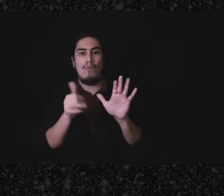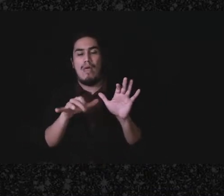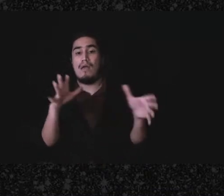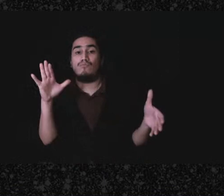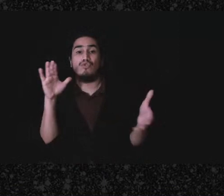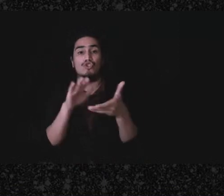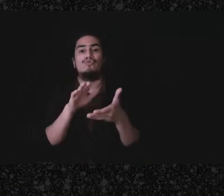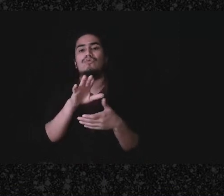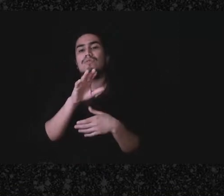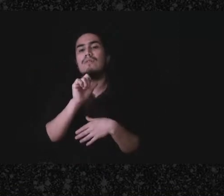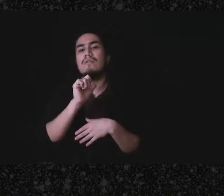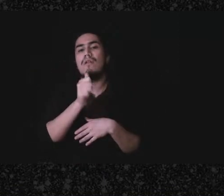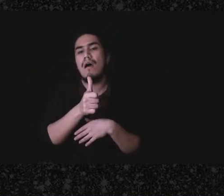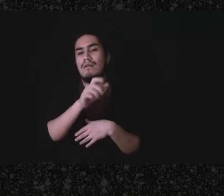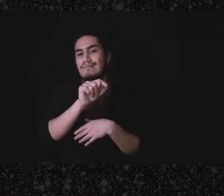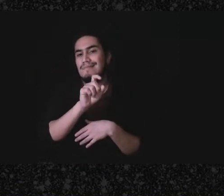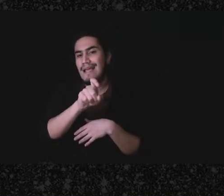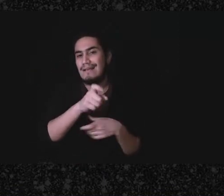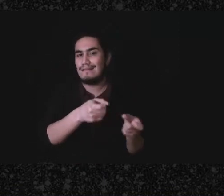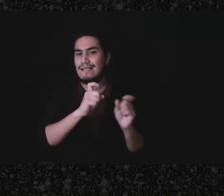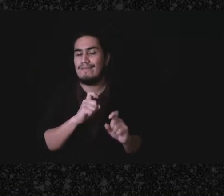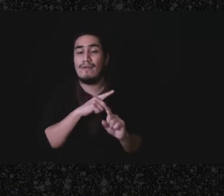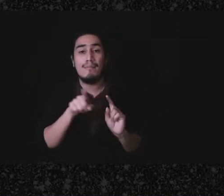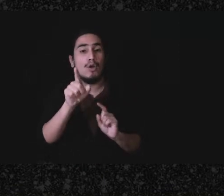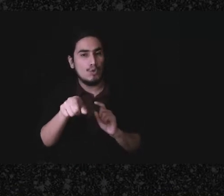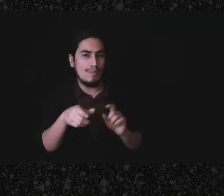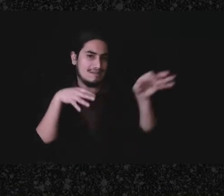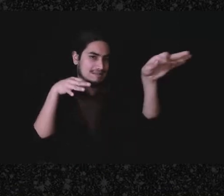if you do that you need to provide an explanation with a return and that's where somebody,